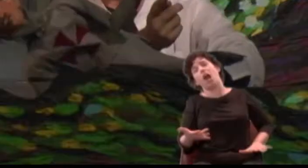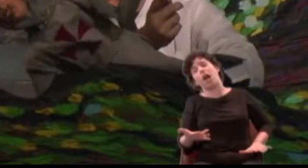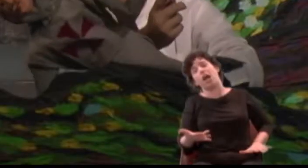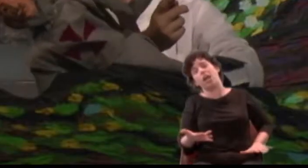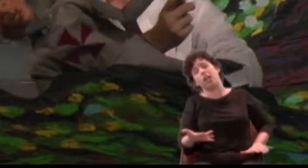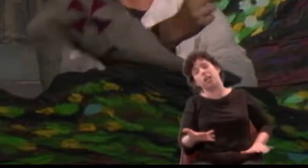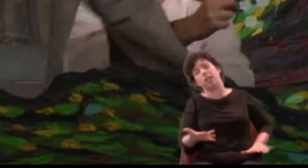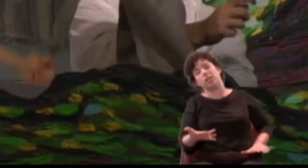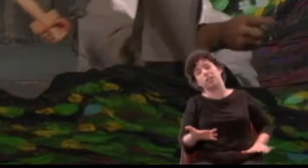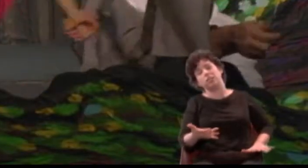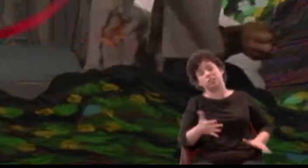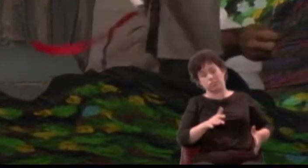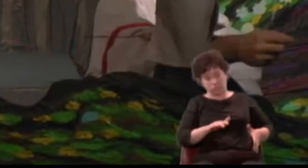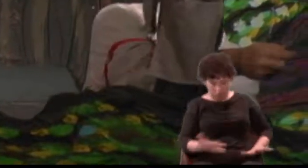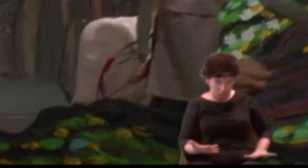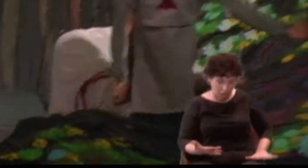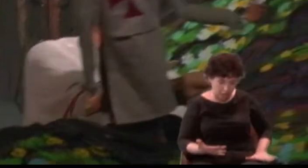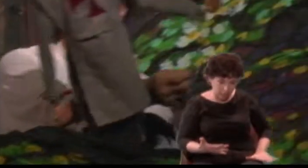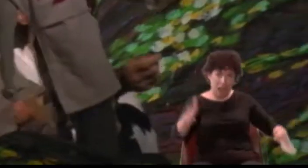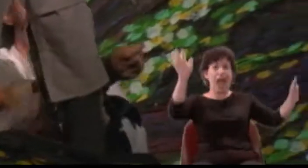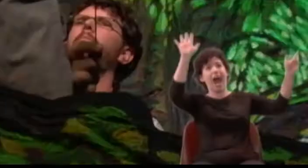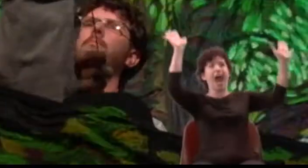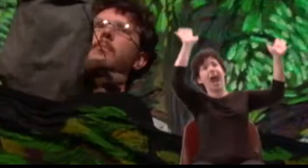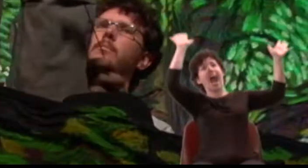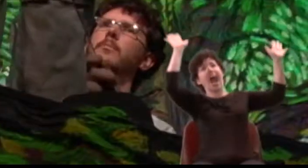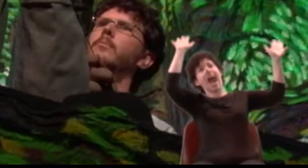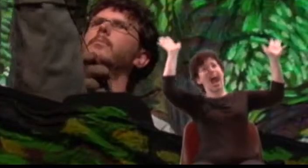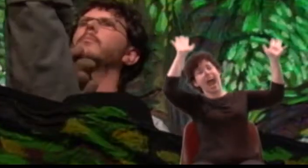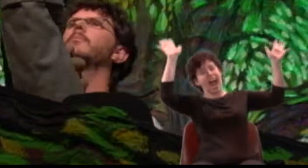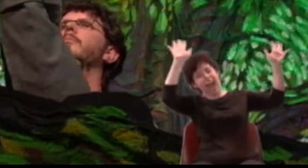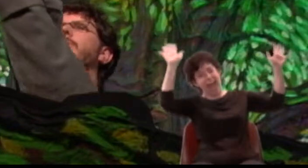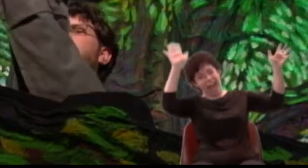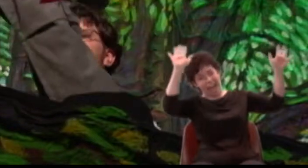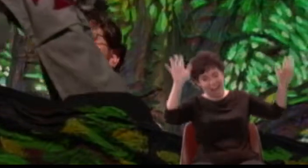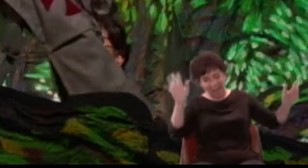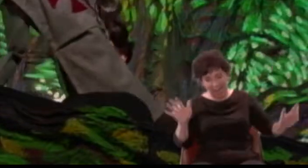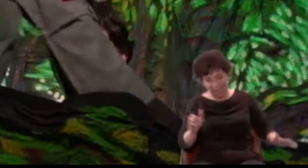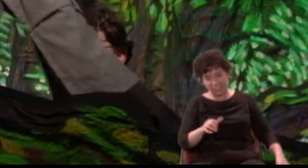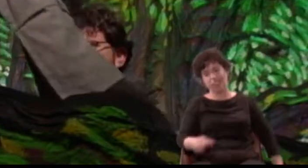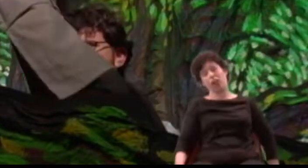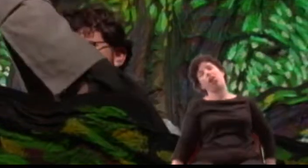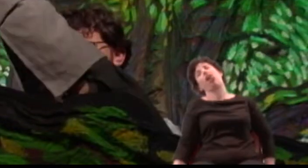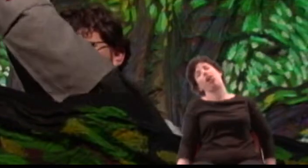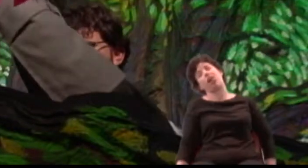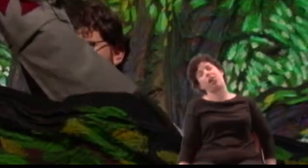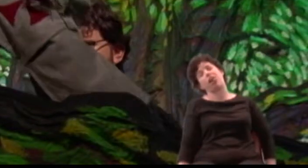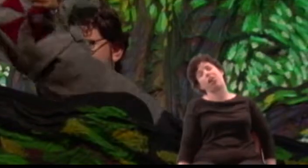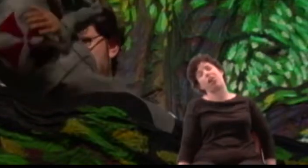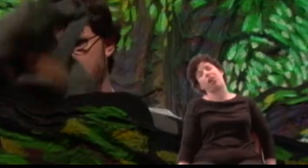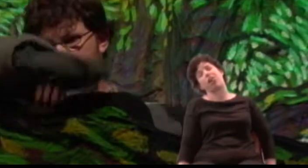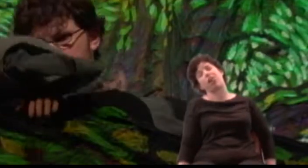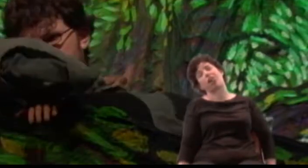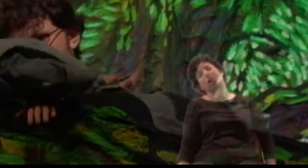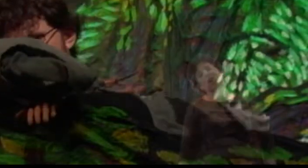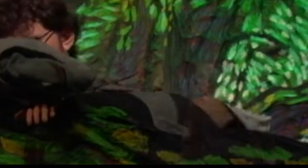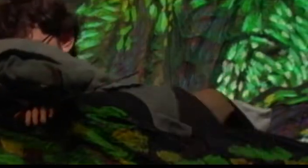Die. [Thisby screams]